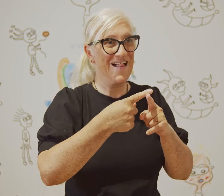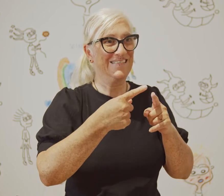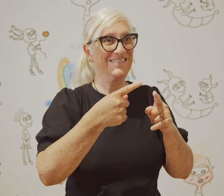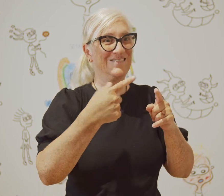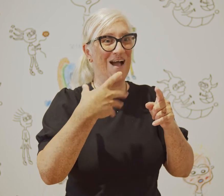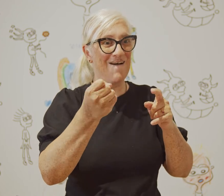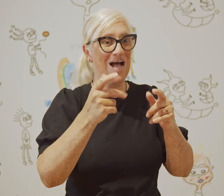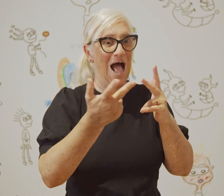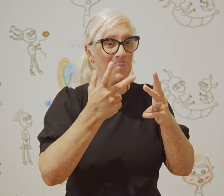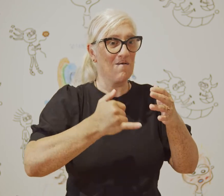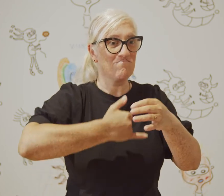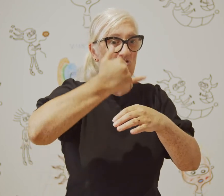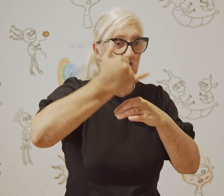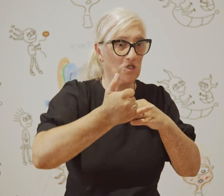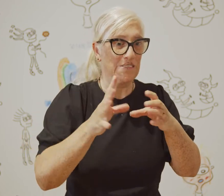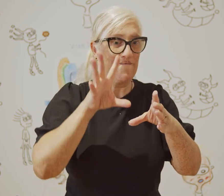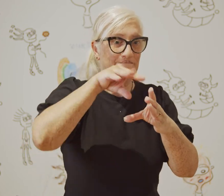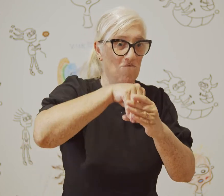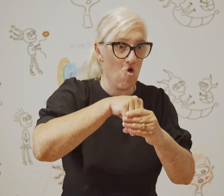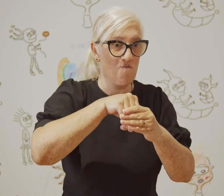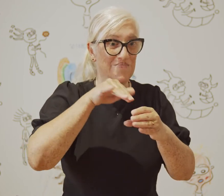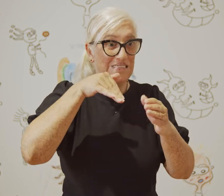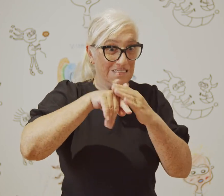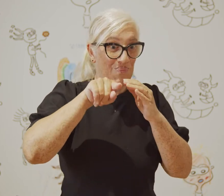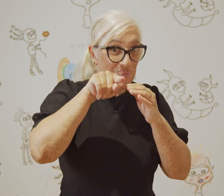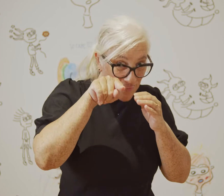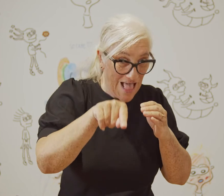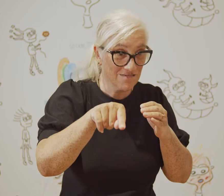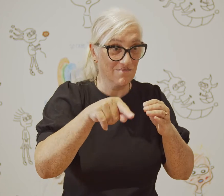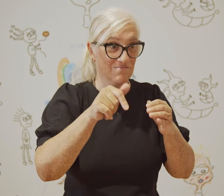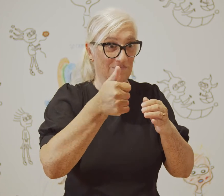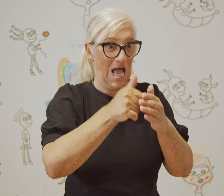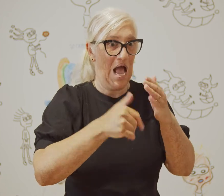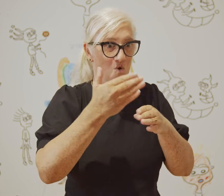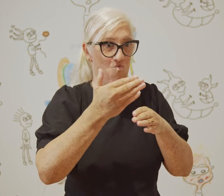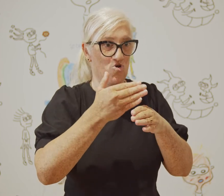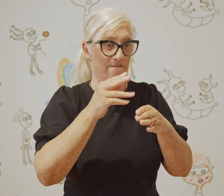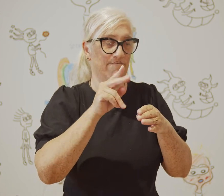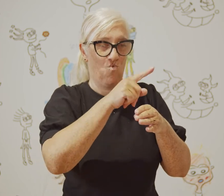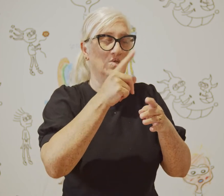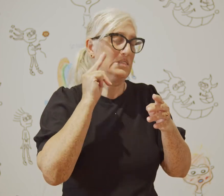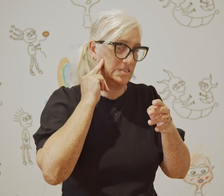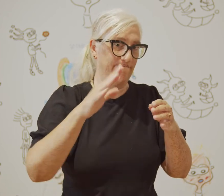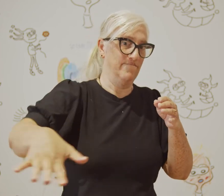There will be other projects involved in this as part of a greater work within the Deaf community.